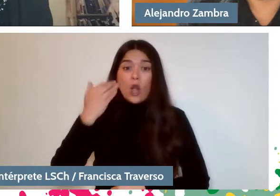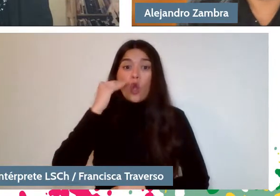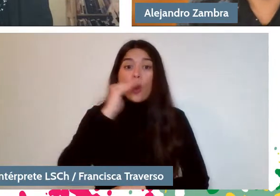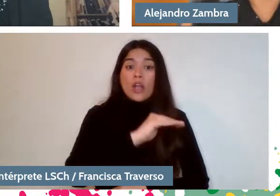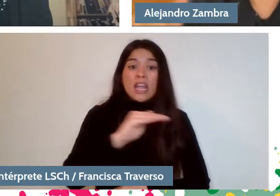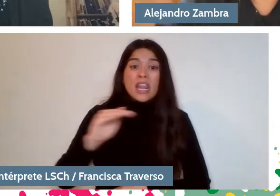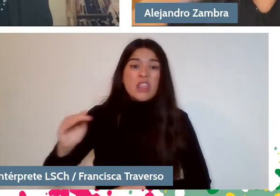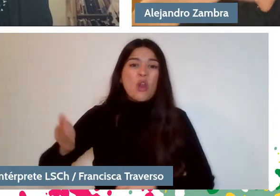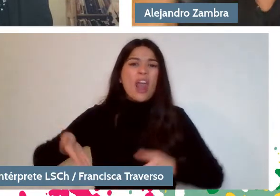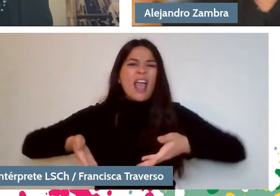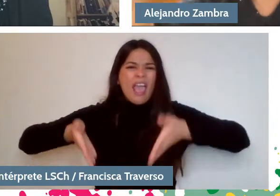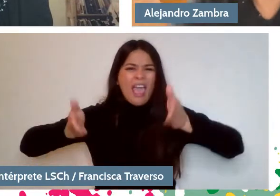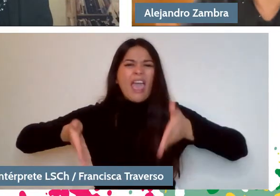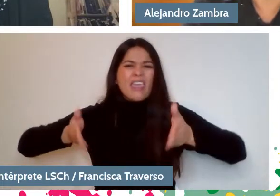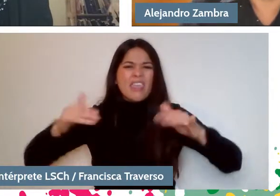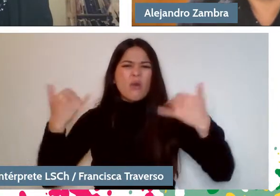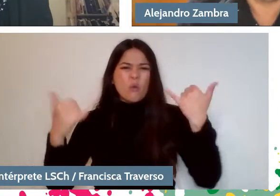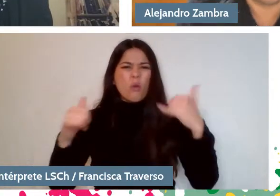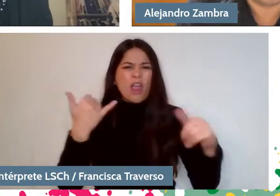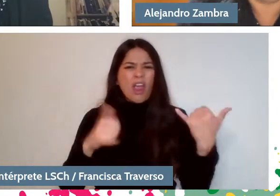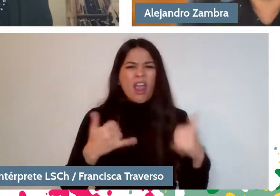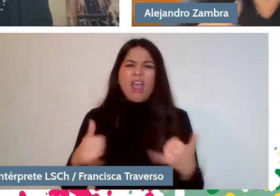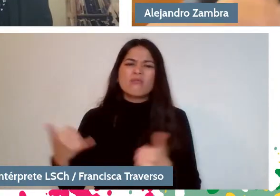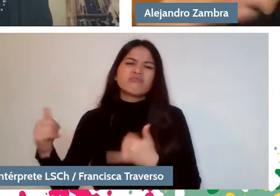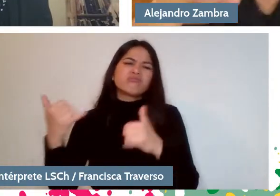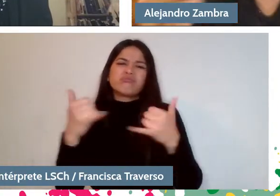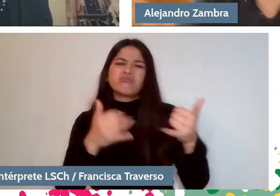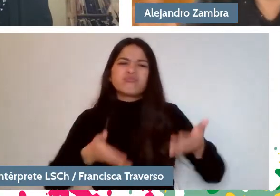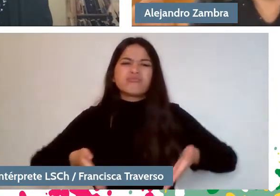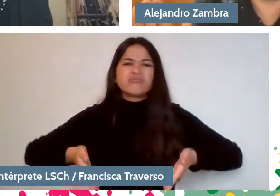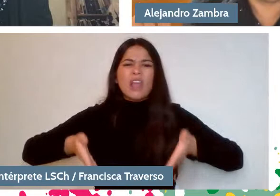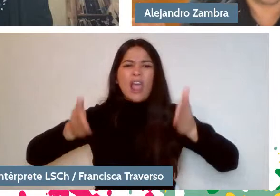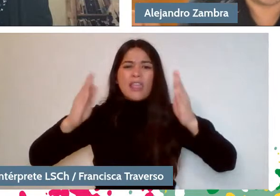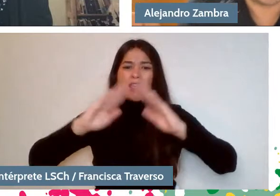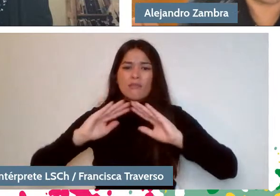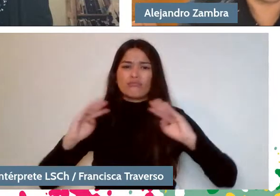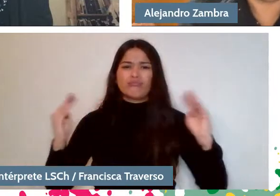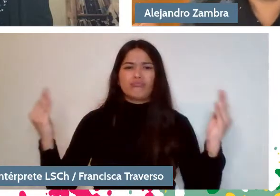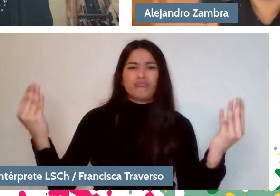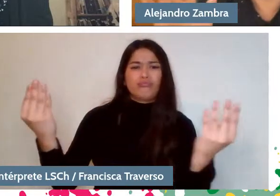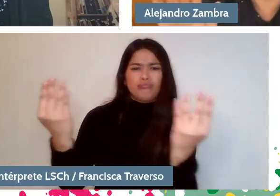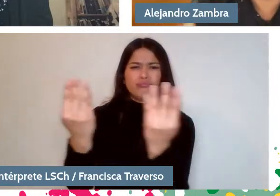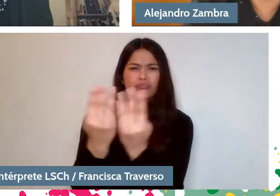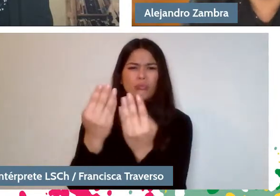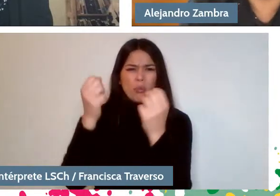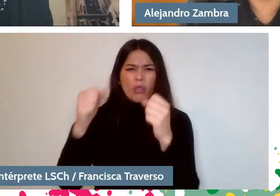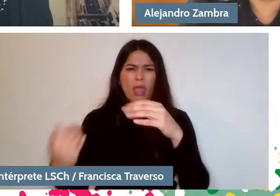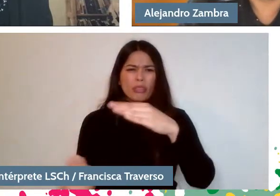as long as we didn't go past the town's limits we could spend all day playing ball.